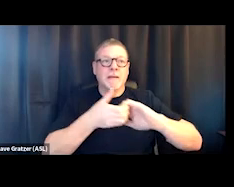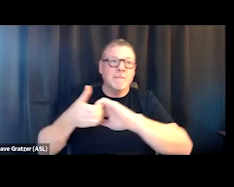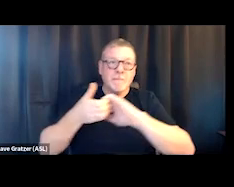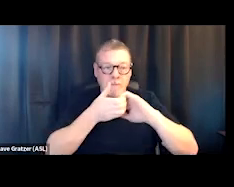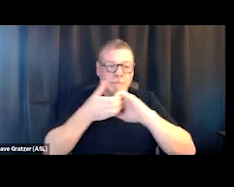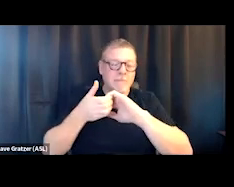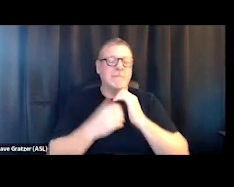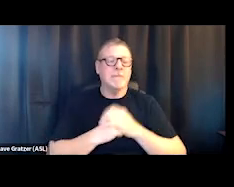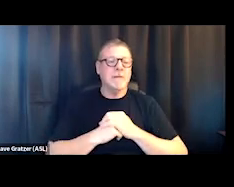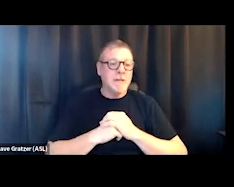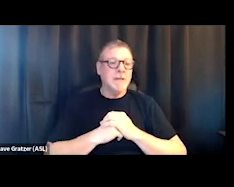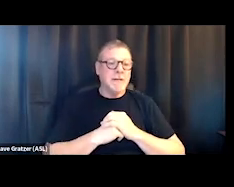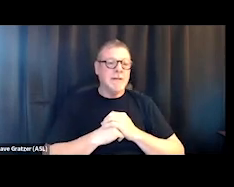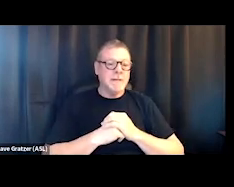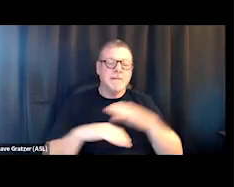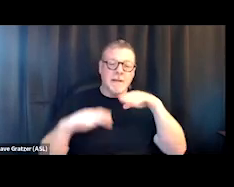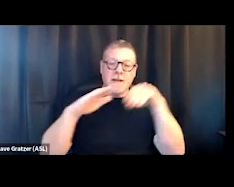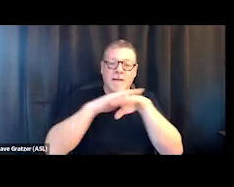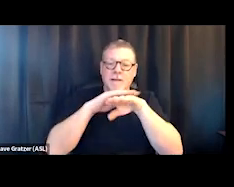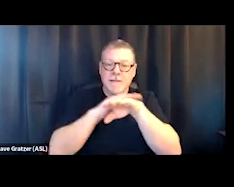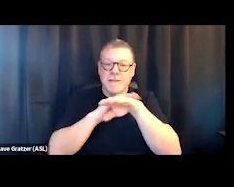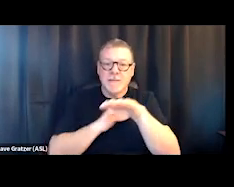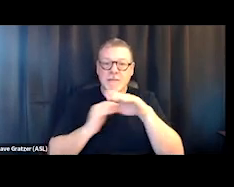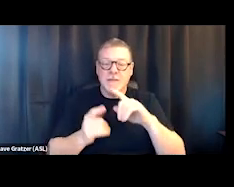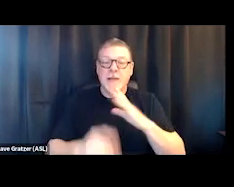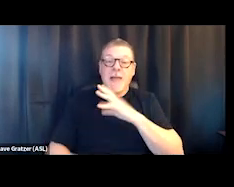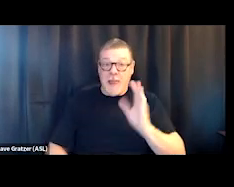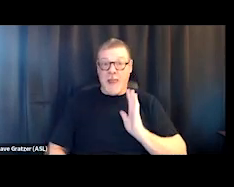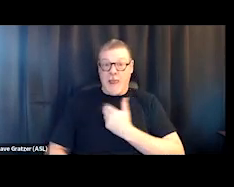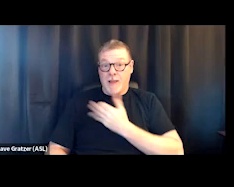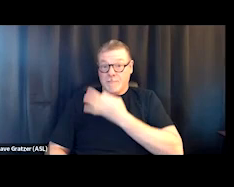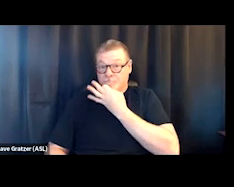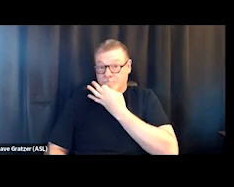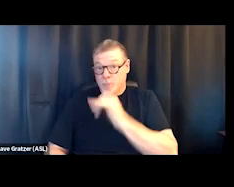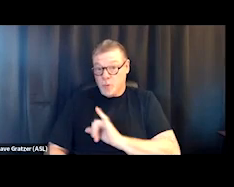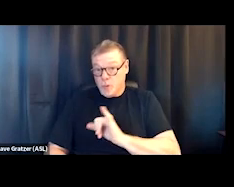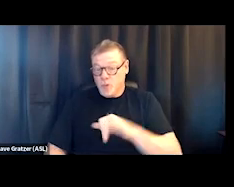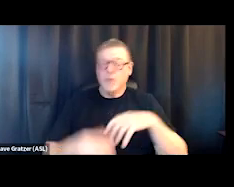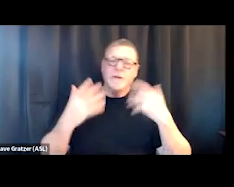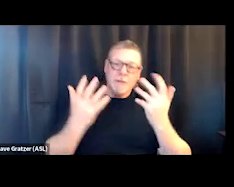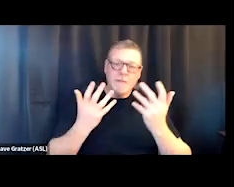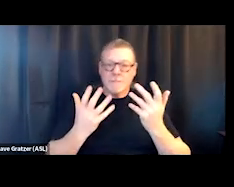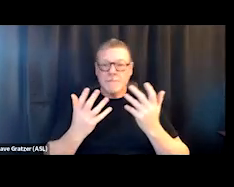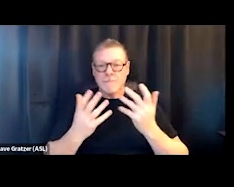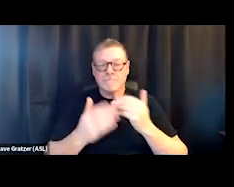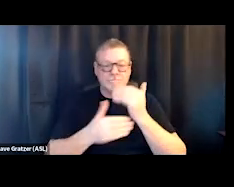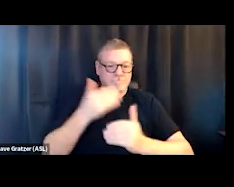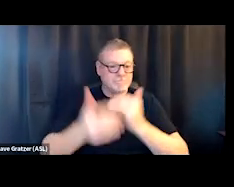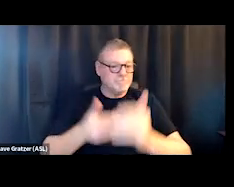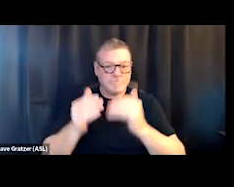and accessing, and our expertise and sort of just where we were at in the context of the community,